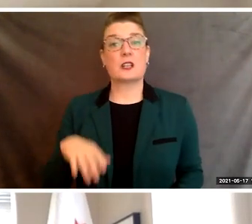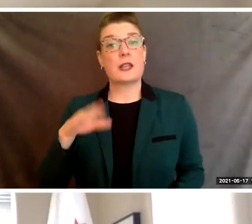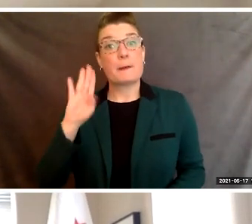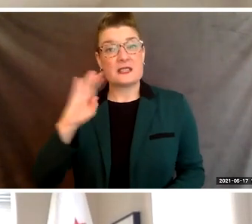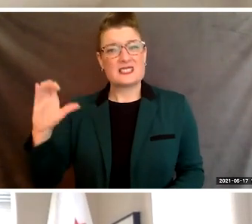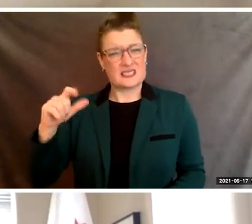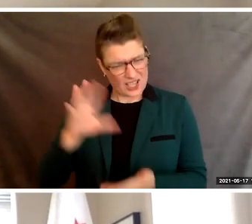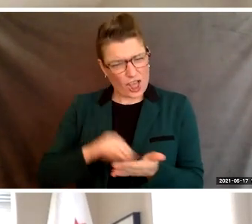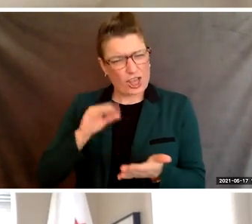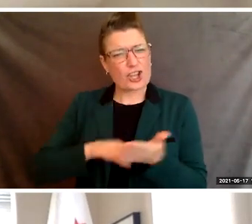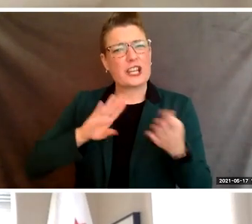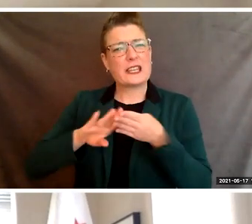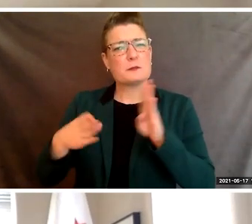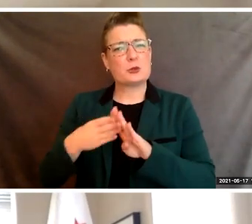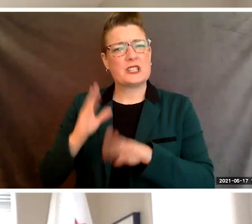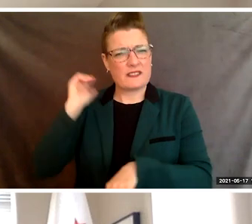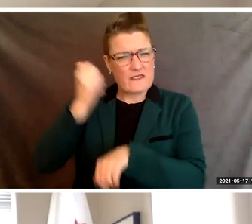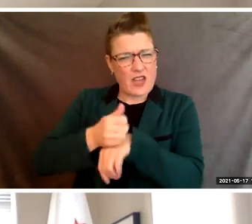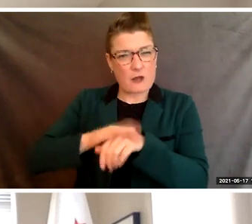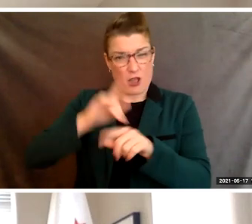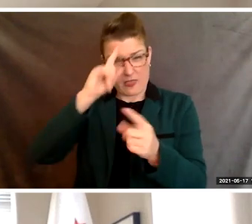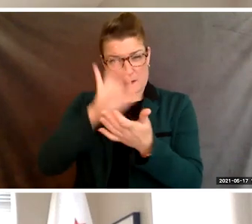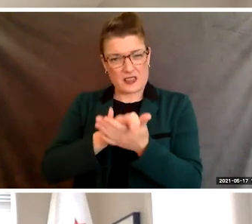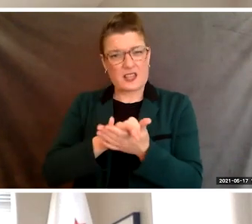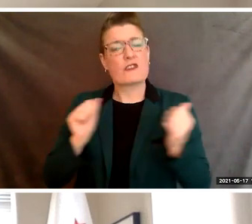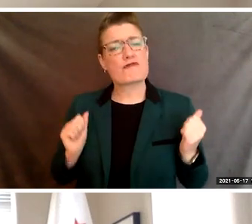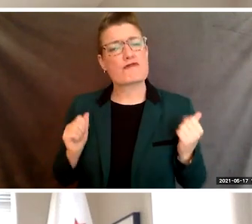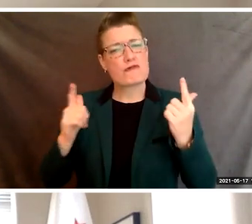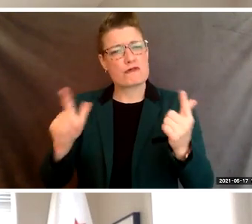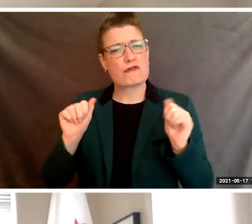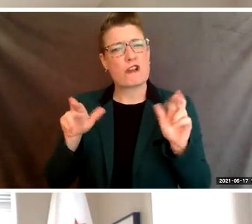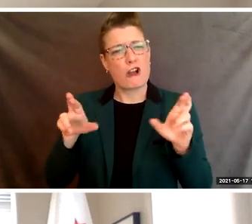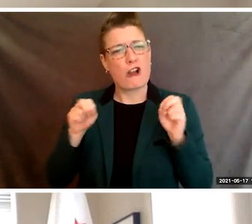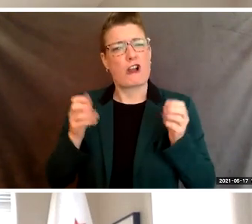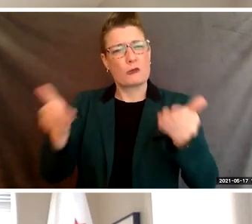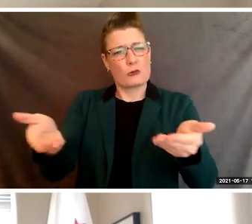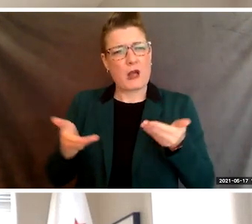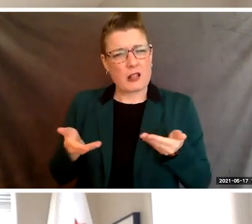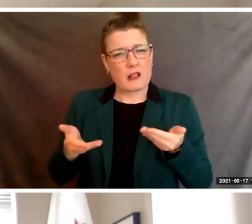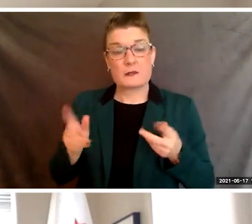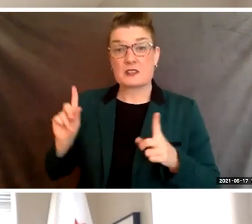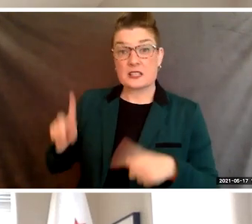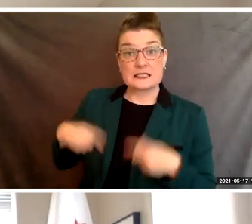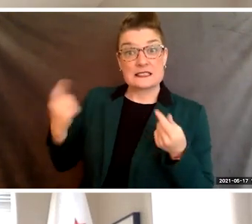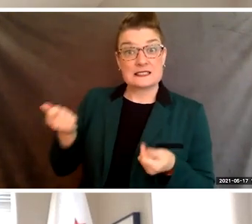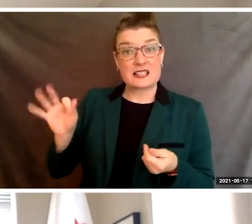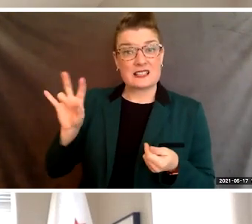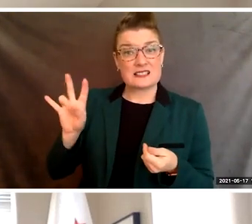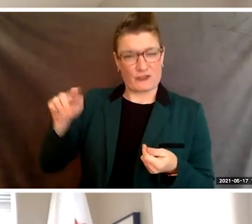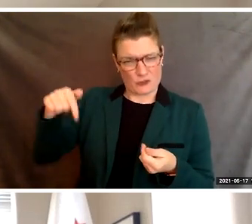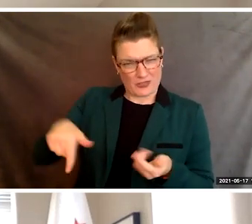on the principle that all are welcome. And since 1974, this school has provided a foundation